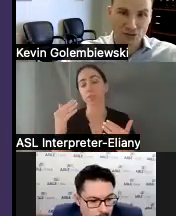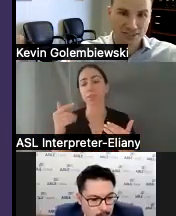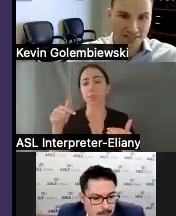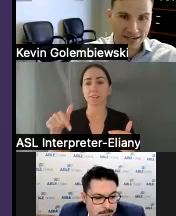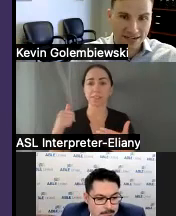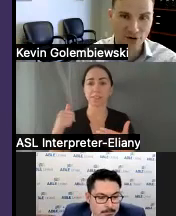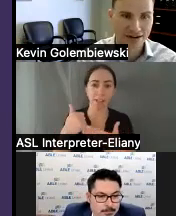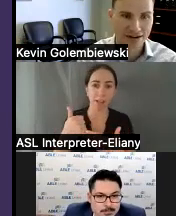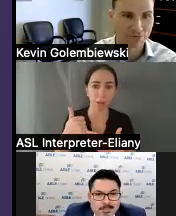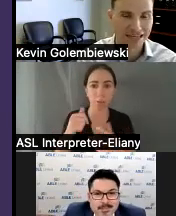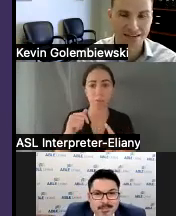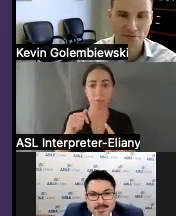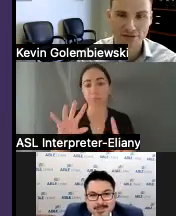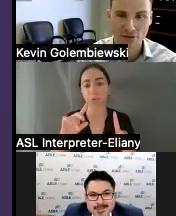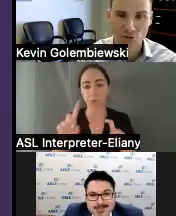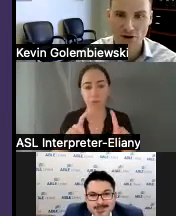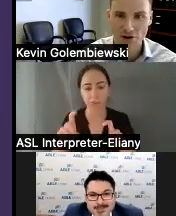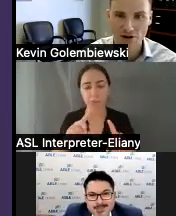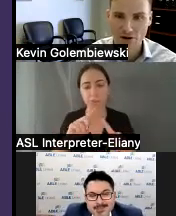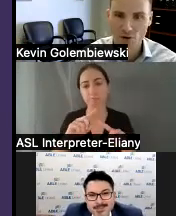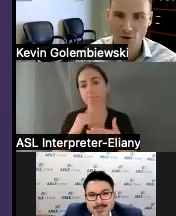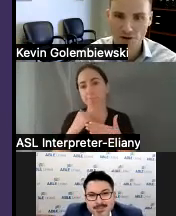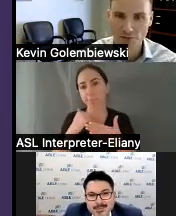questions that I put out at the beginning about who we are and kind of what we do